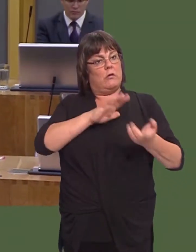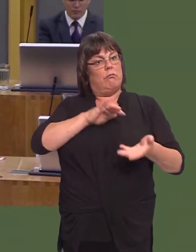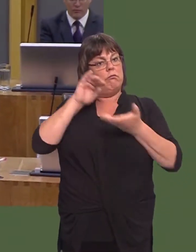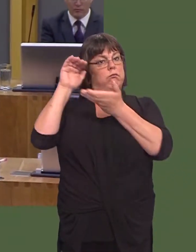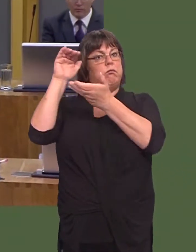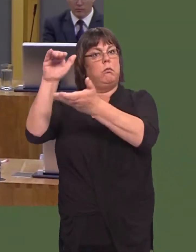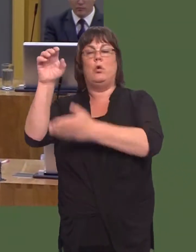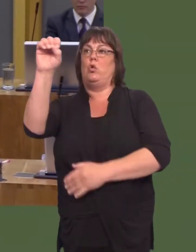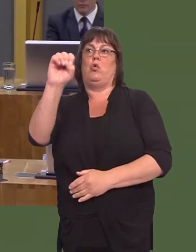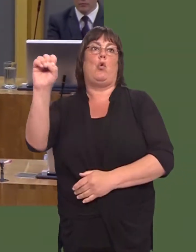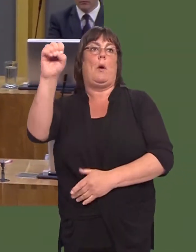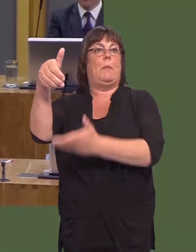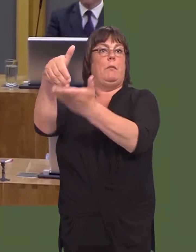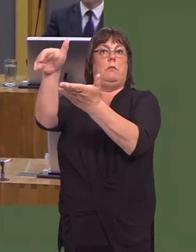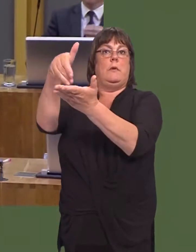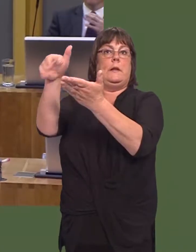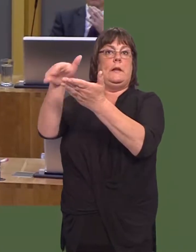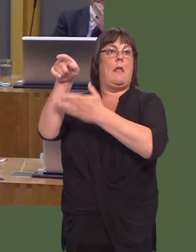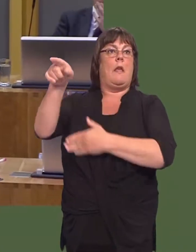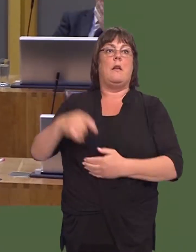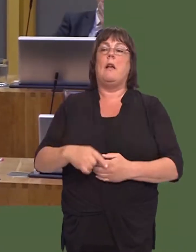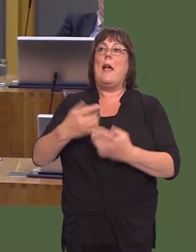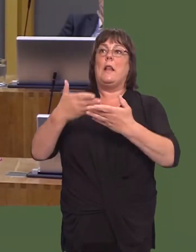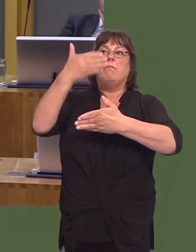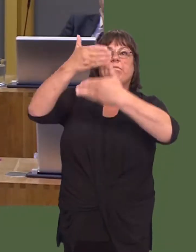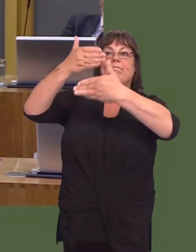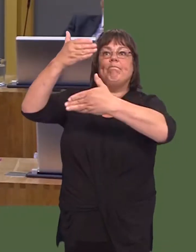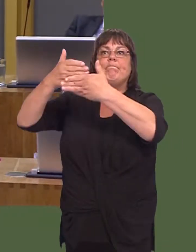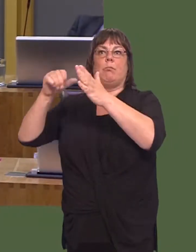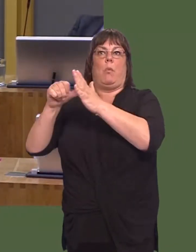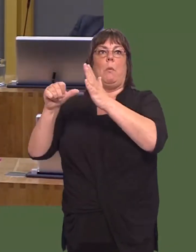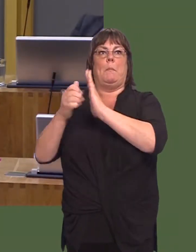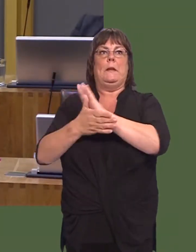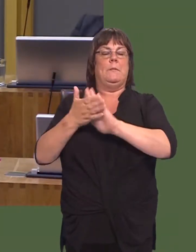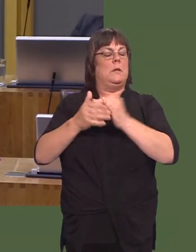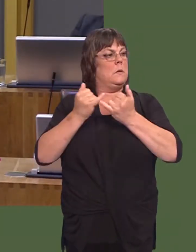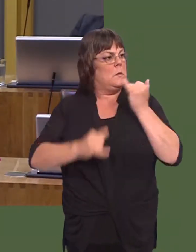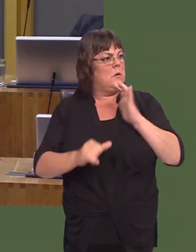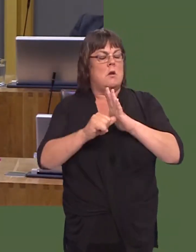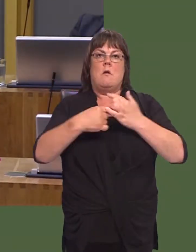Any obstacle that would be faced by exporters is bound to be bad for them.